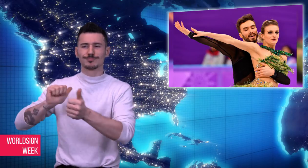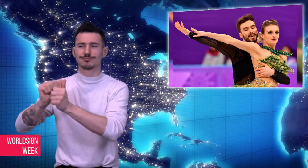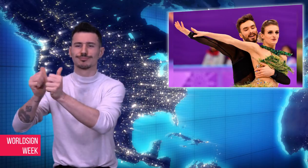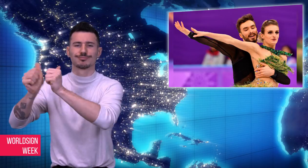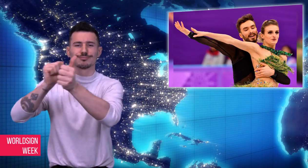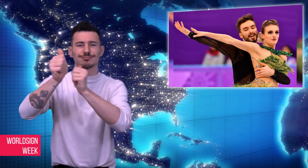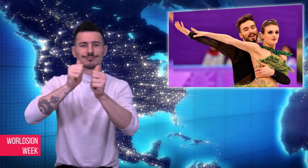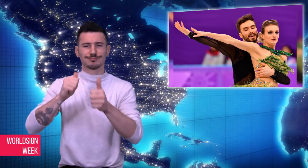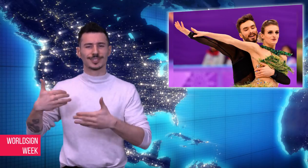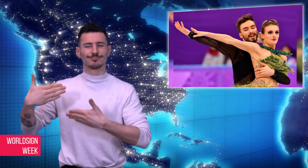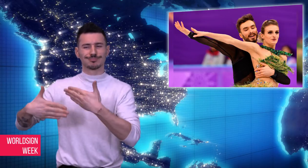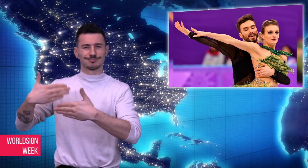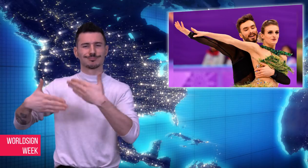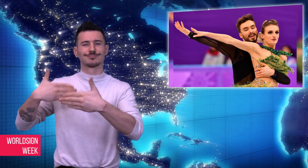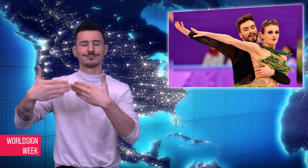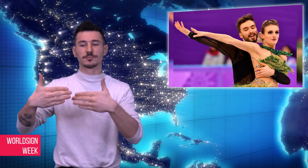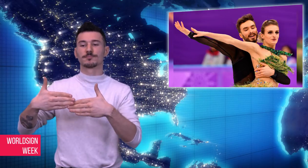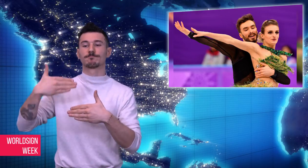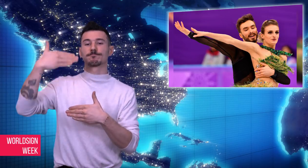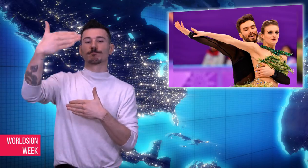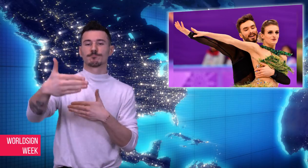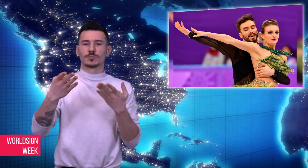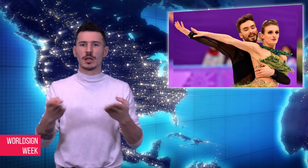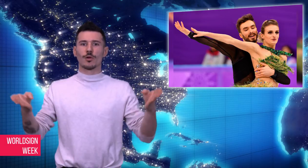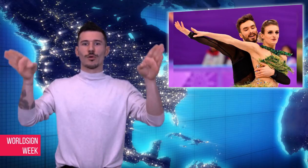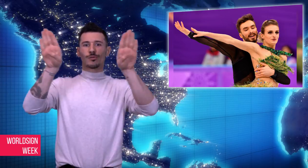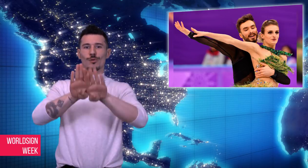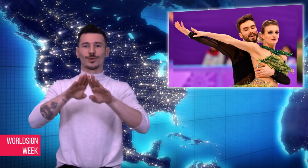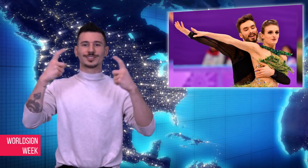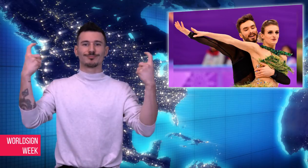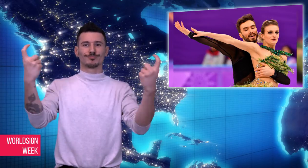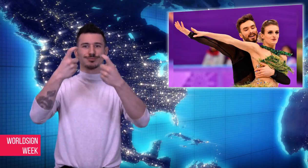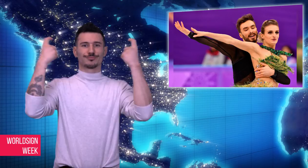the short program. The Olympics games will continue to run, with the Closing Ceremony